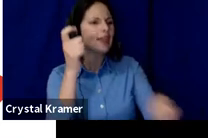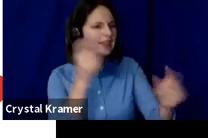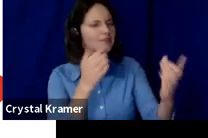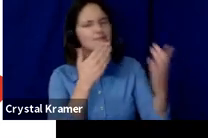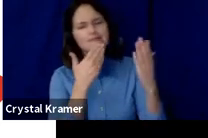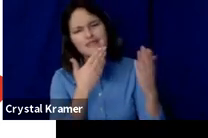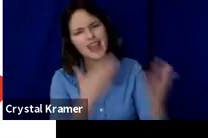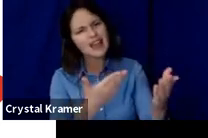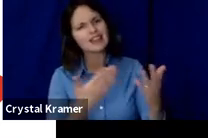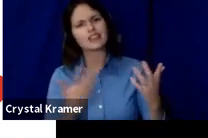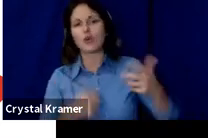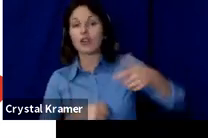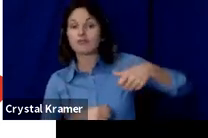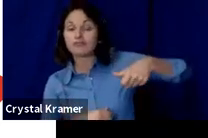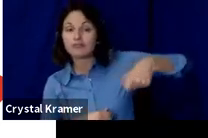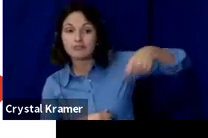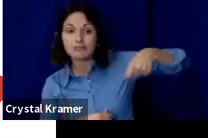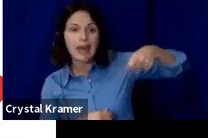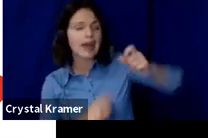that you helped make possible.